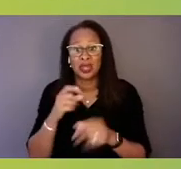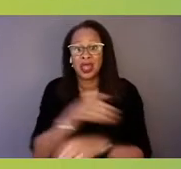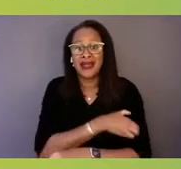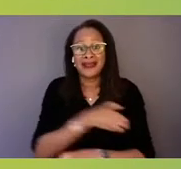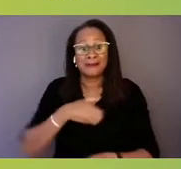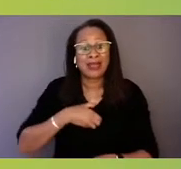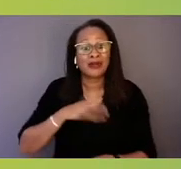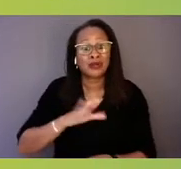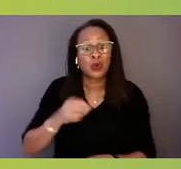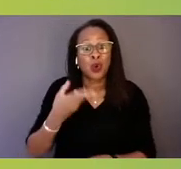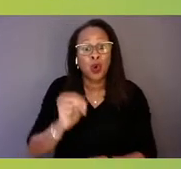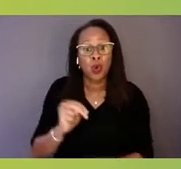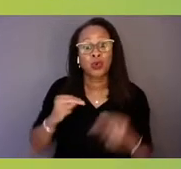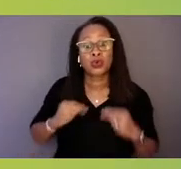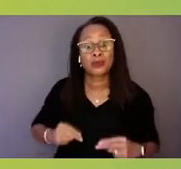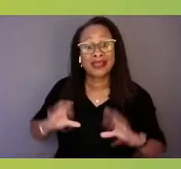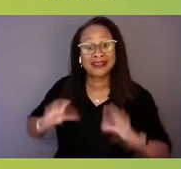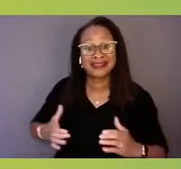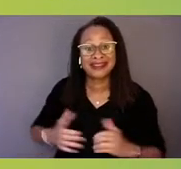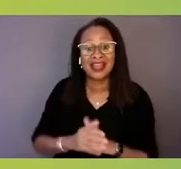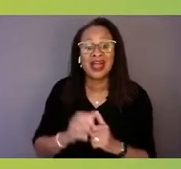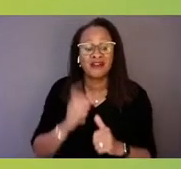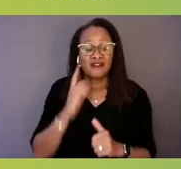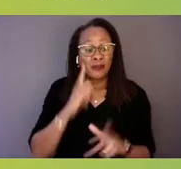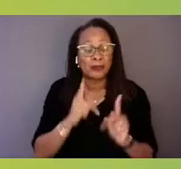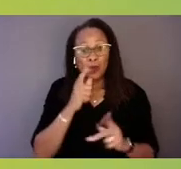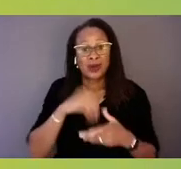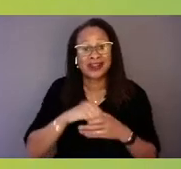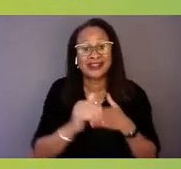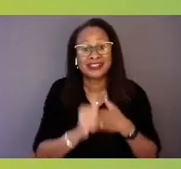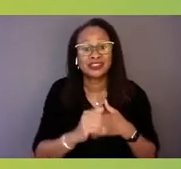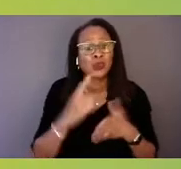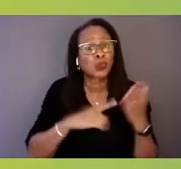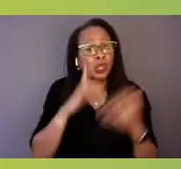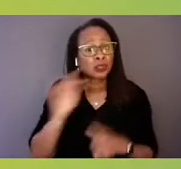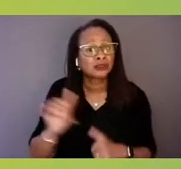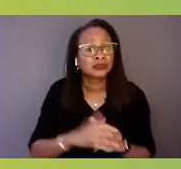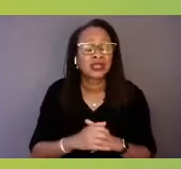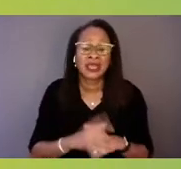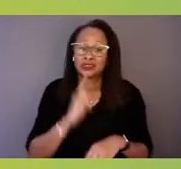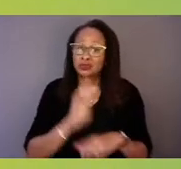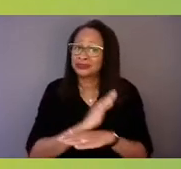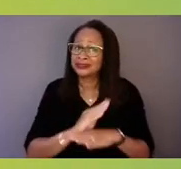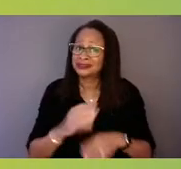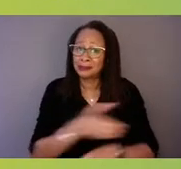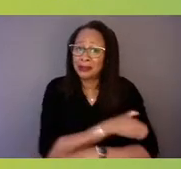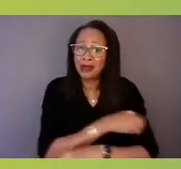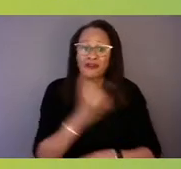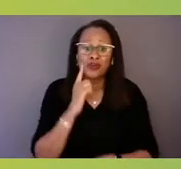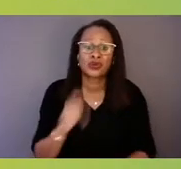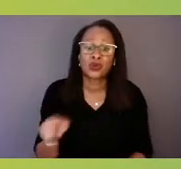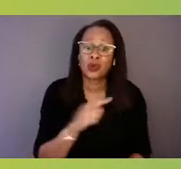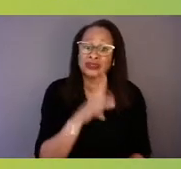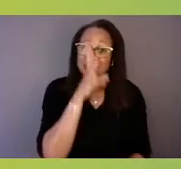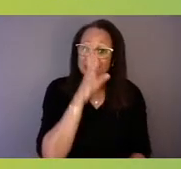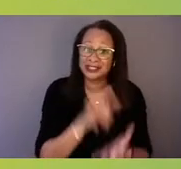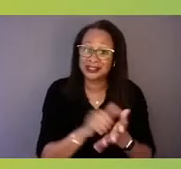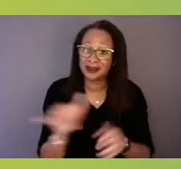of those of us that are in leadership and what that looks like, and it's really powerful for you all to be able to speak to that as well.